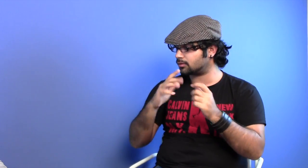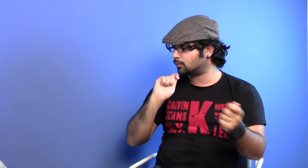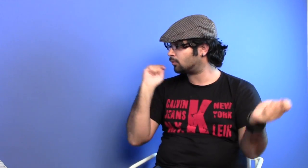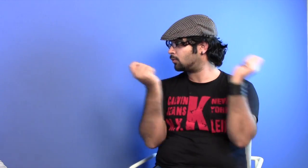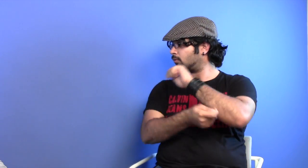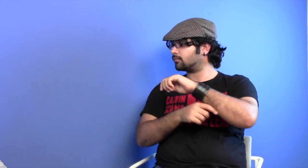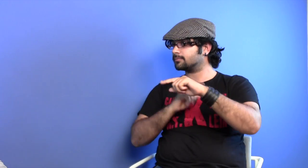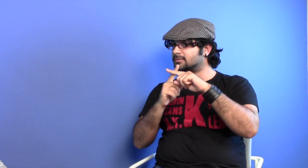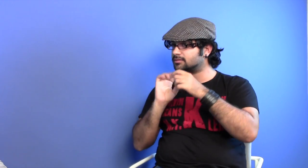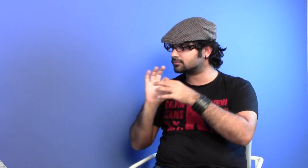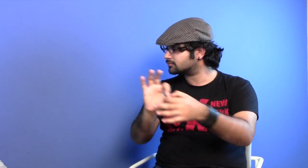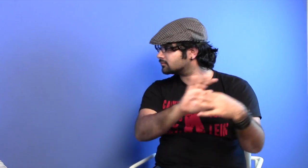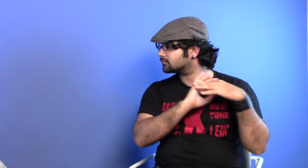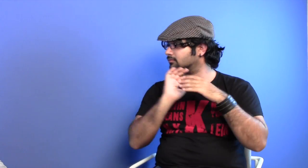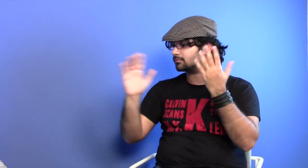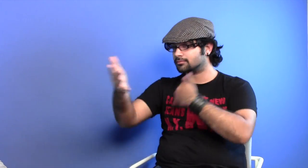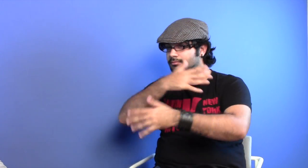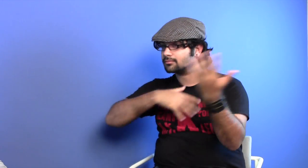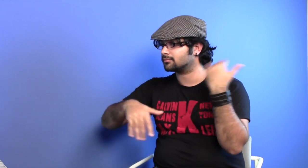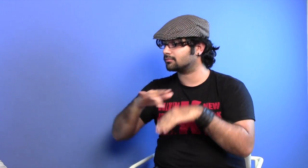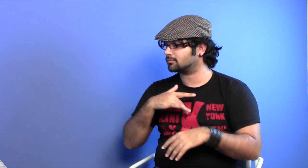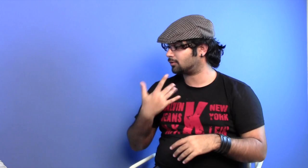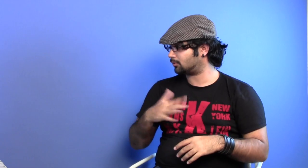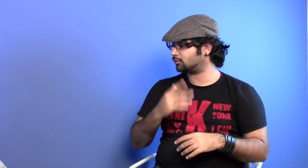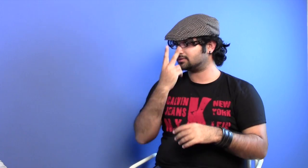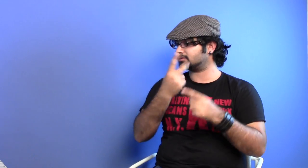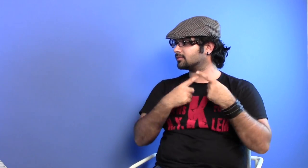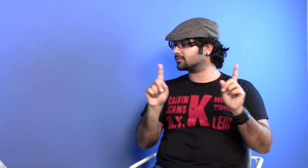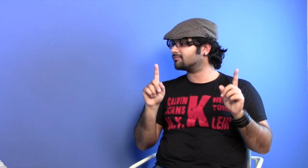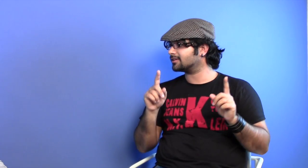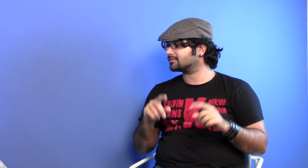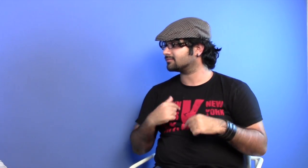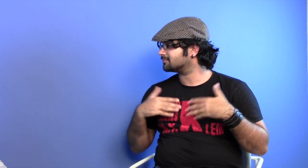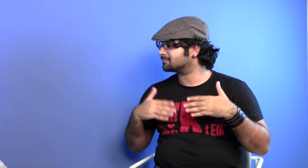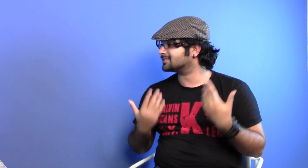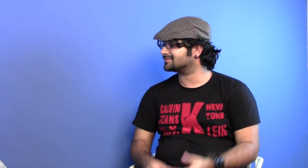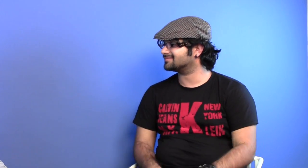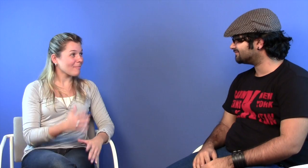along with the strong bond between all of the people. This was a great improvement to which I am very happy to see.